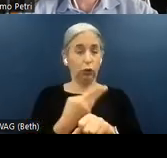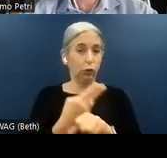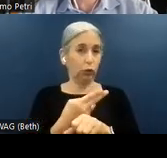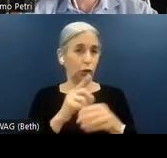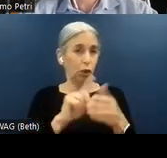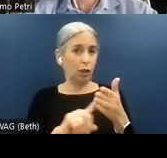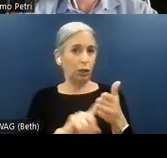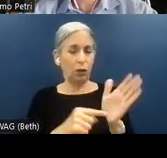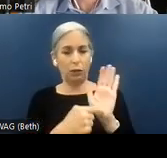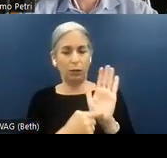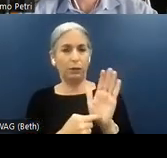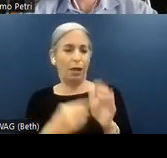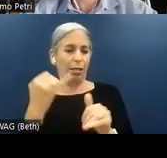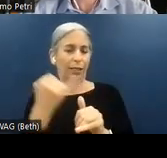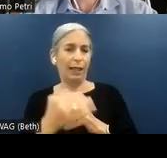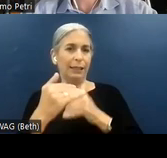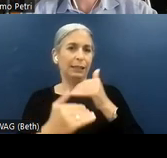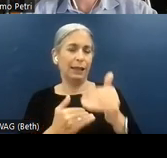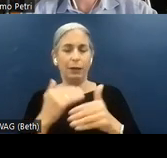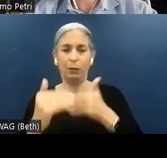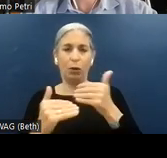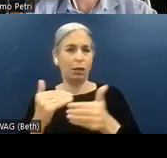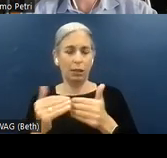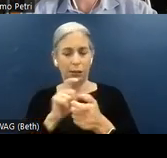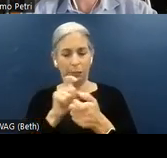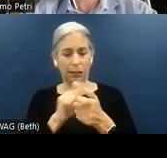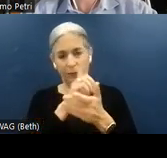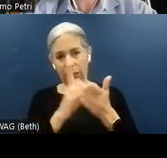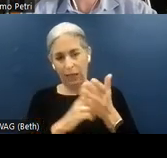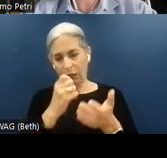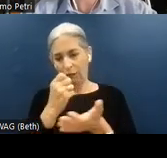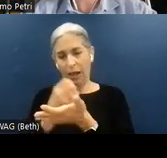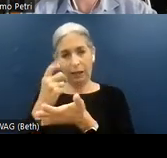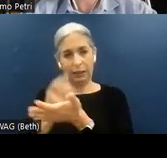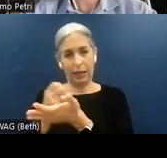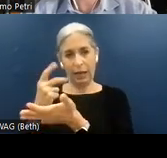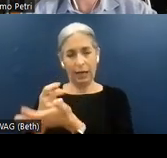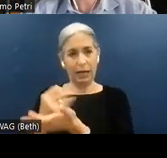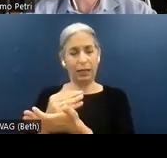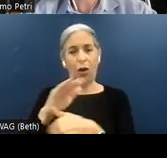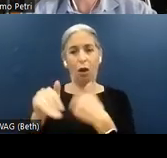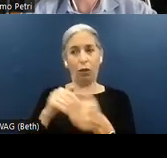step of the process specifically designed to validate and confirm the findings identified